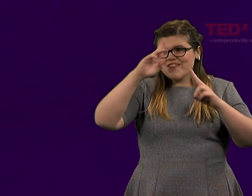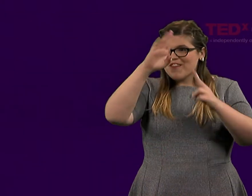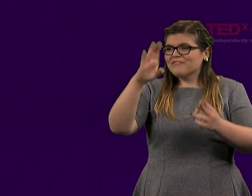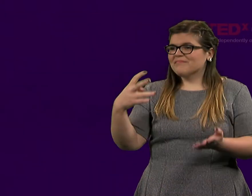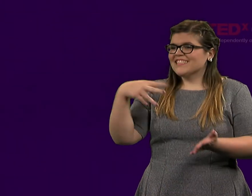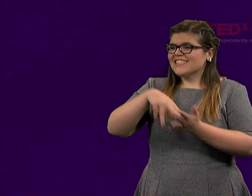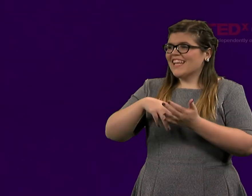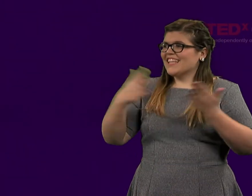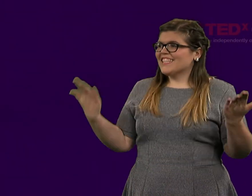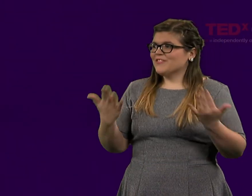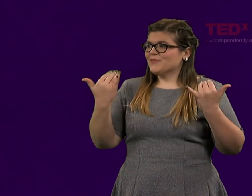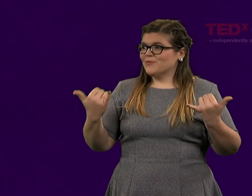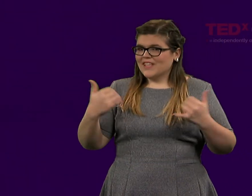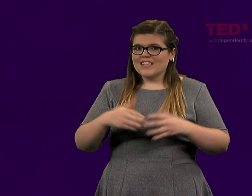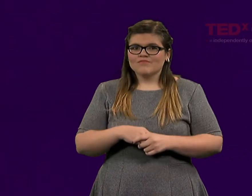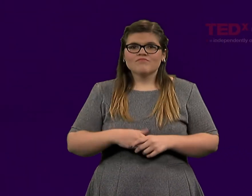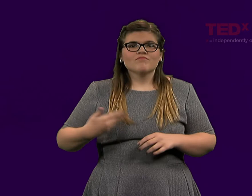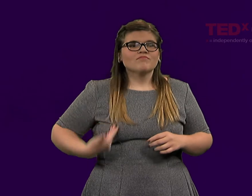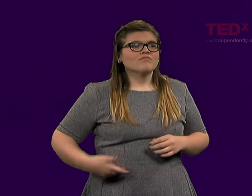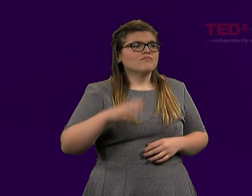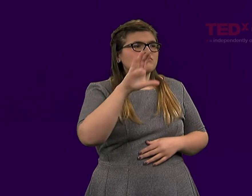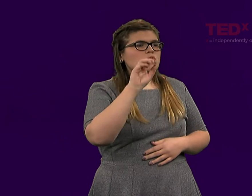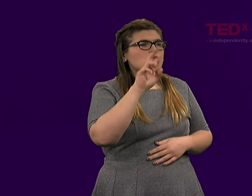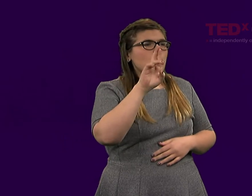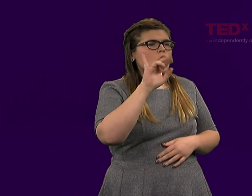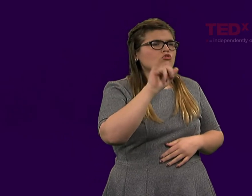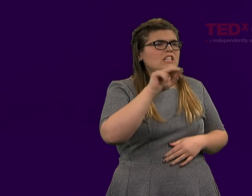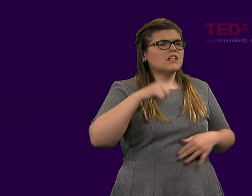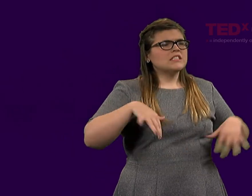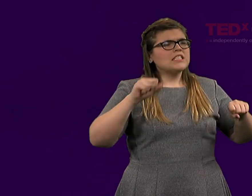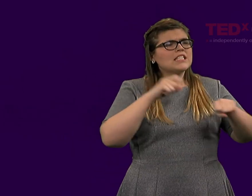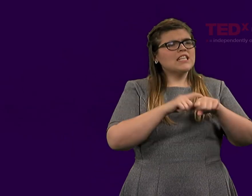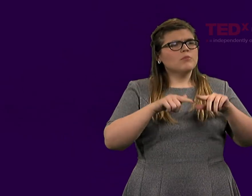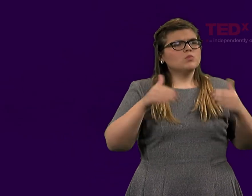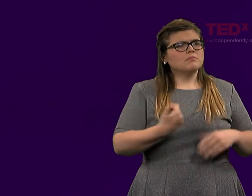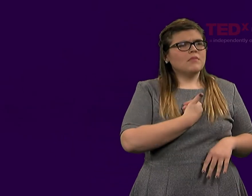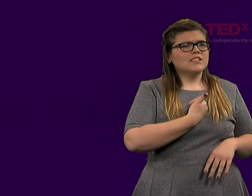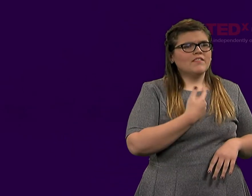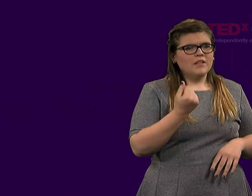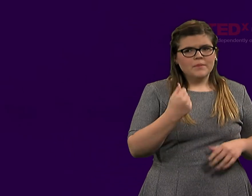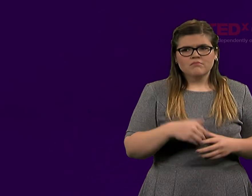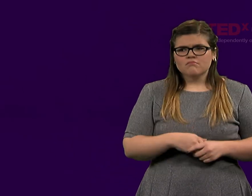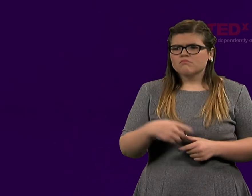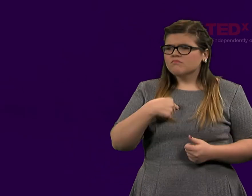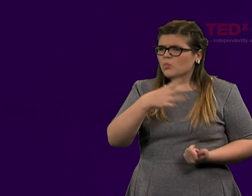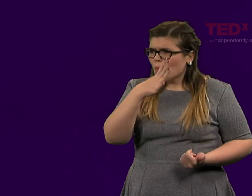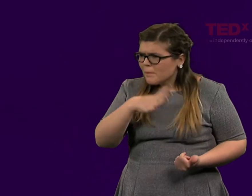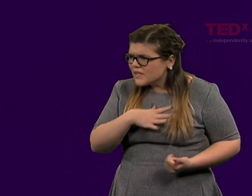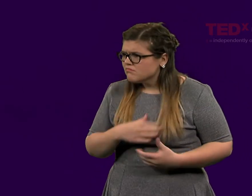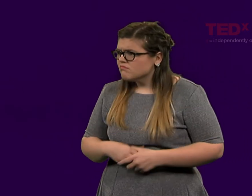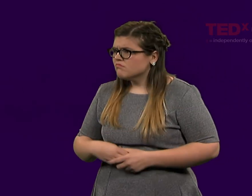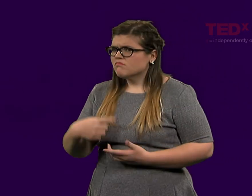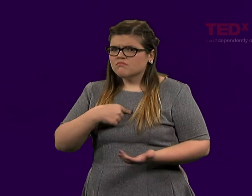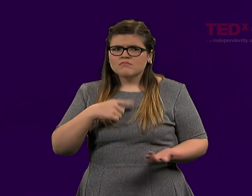Hello. It's an honor to be standing here with you. My name is Corinna. Let me take a moment to introduce myself. I'm a woman.